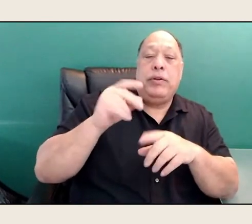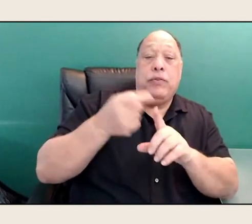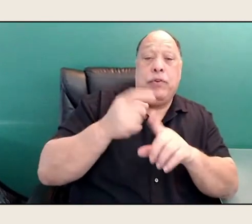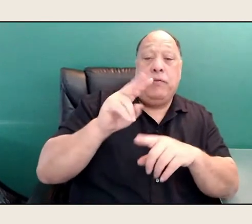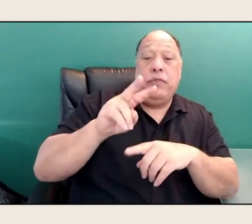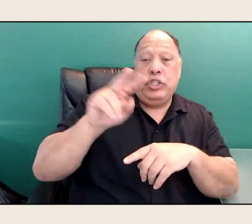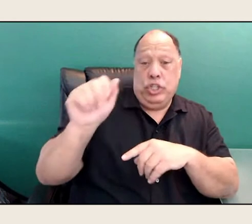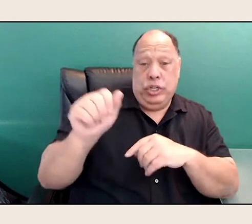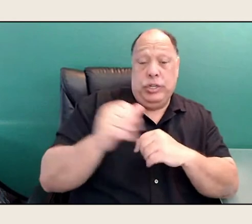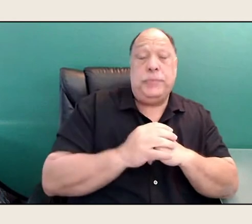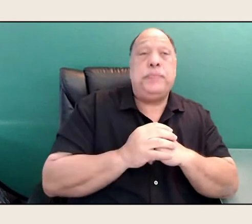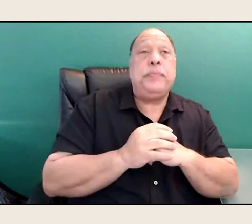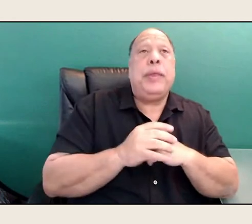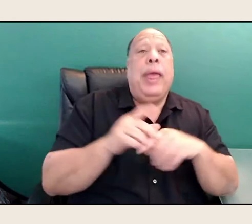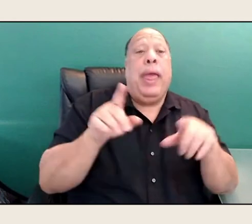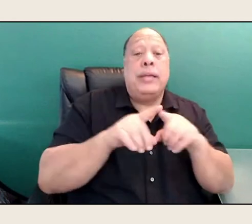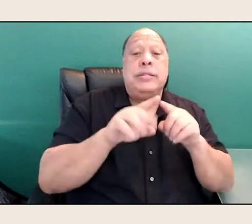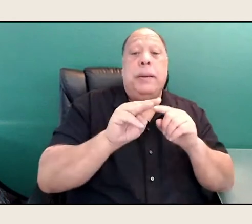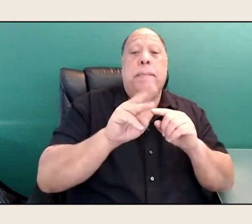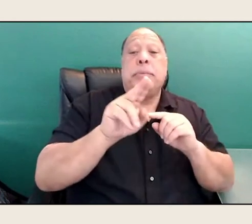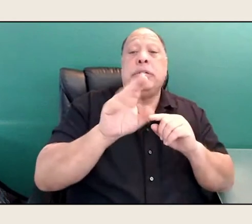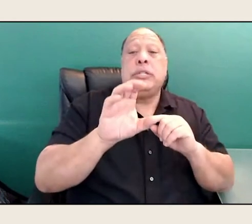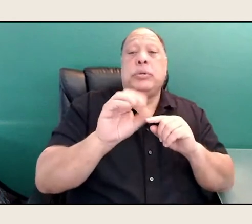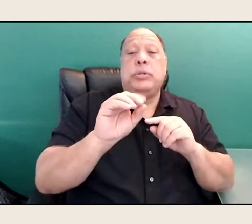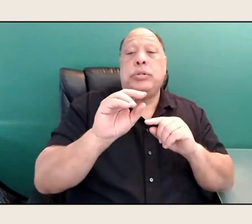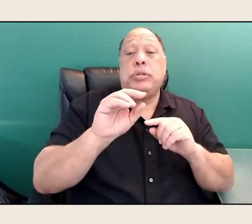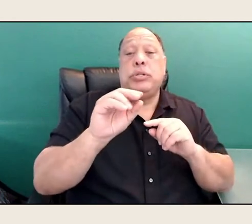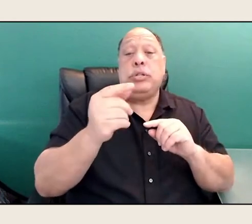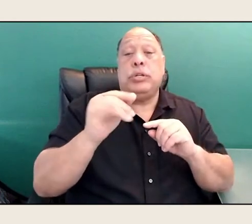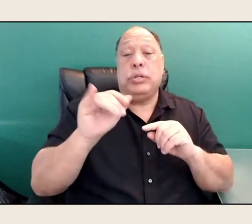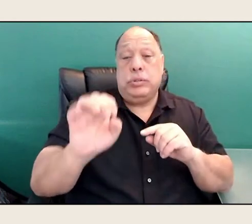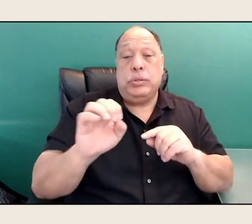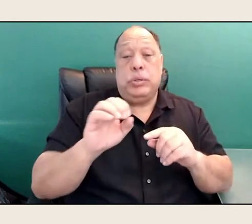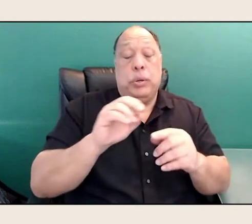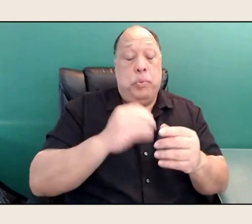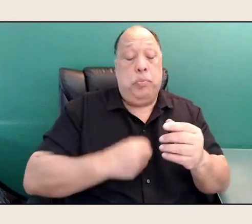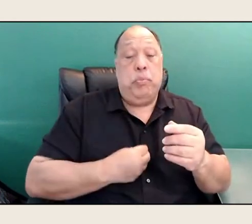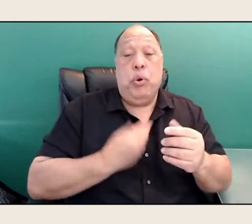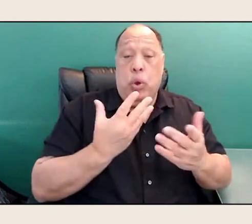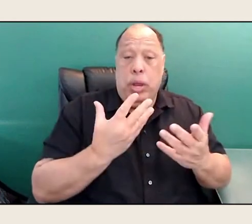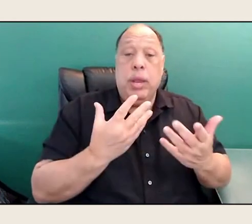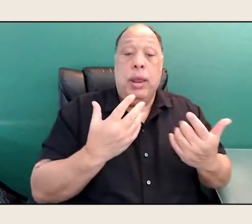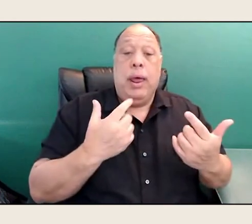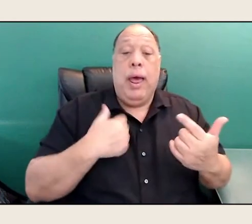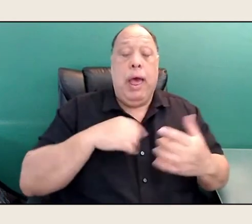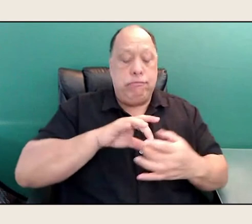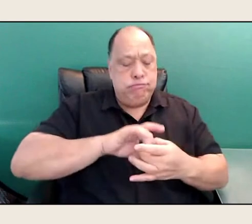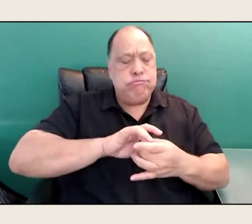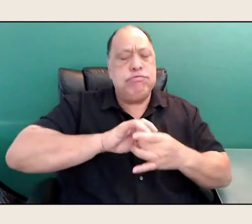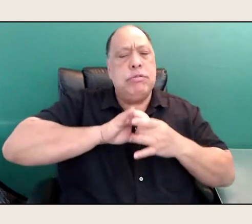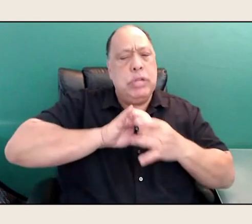As a Muskogee poet, Robin Gravely says, I deeply relate to many of the experiences that you share in "Poet Warrior".